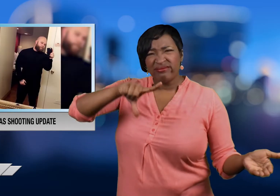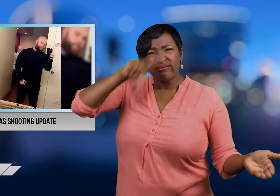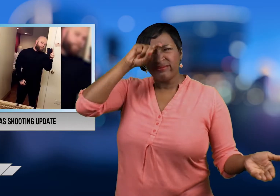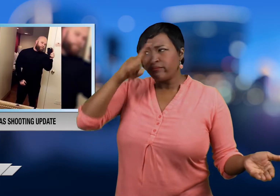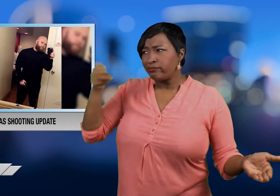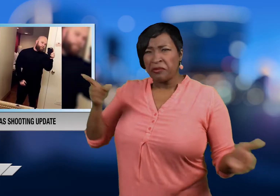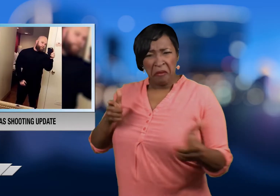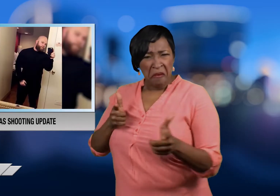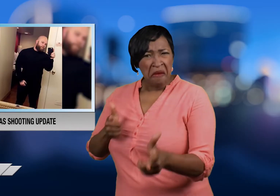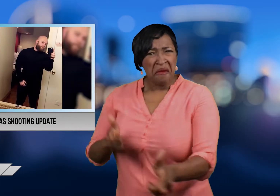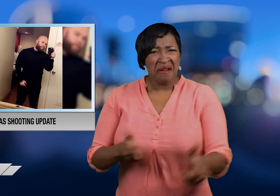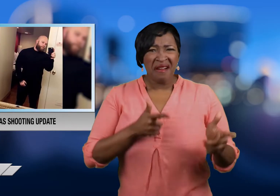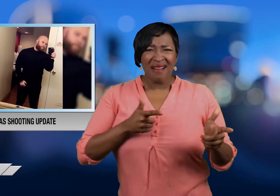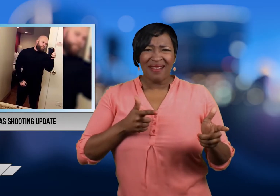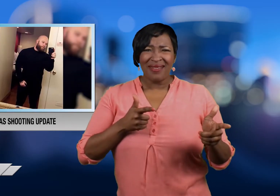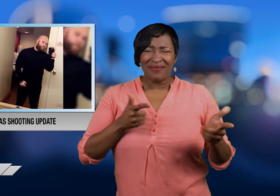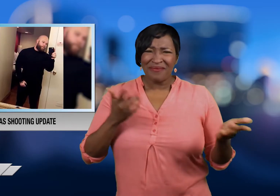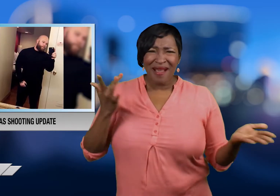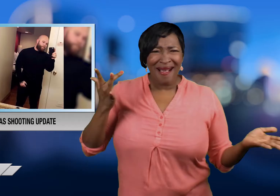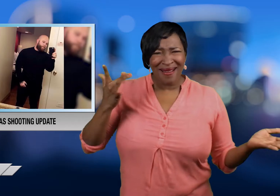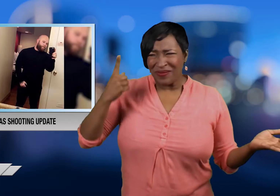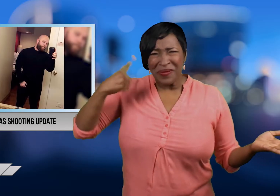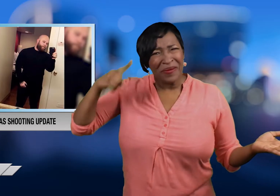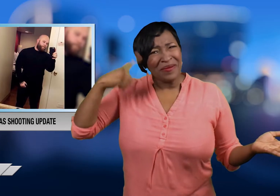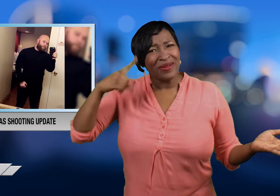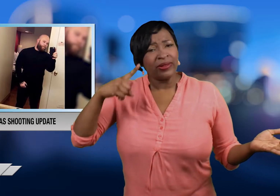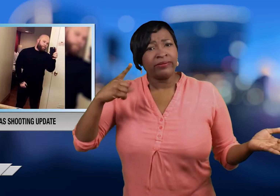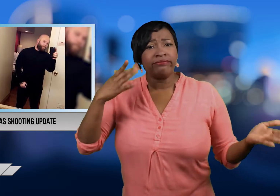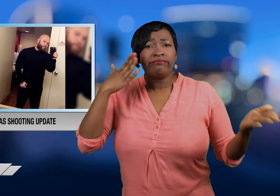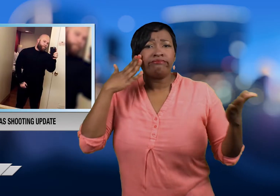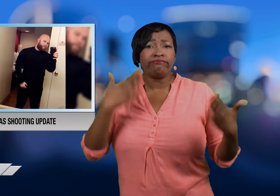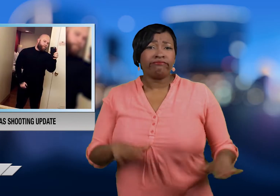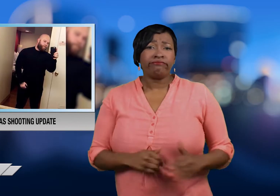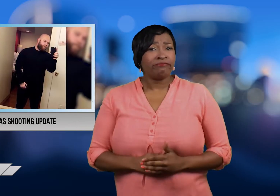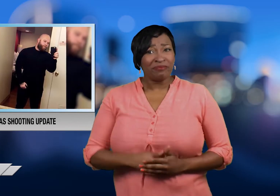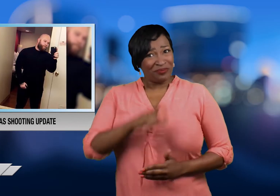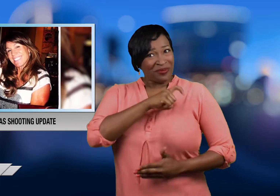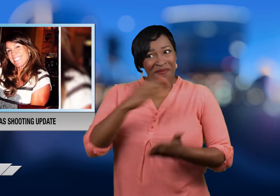Police still don't know why he did it.